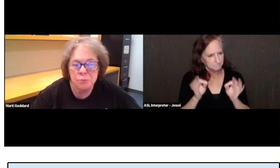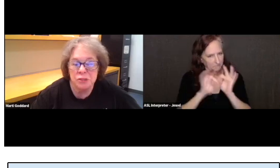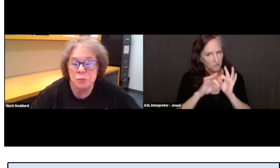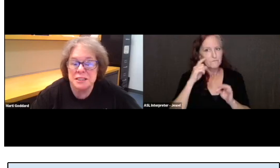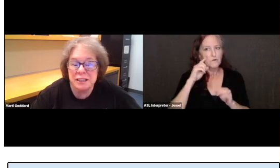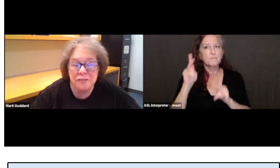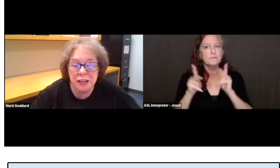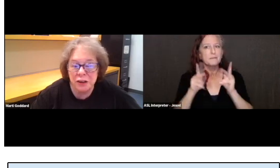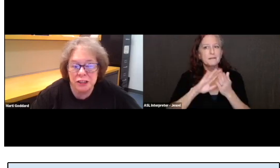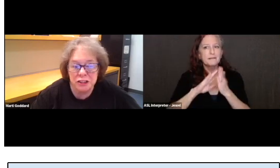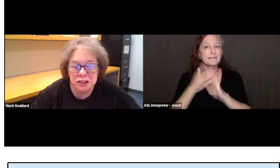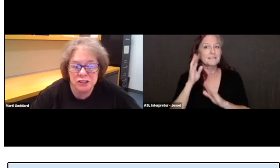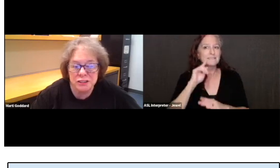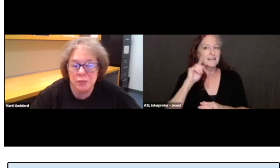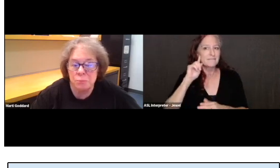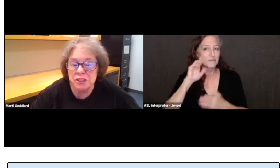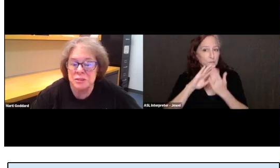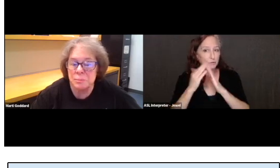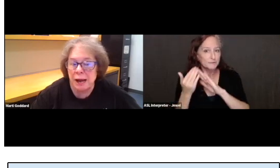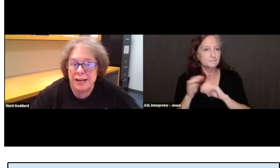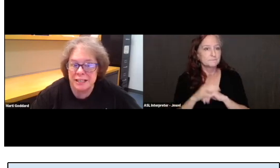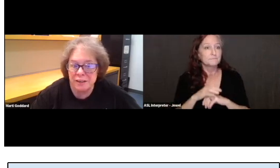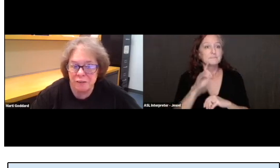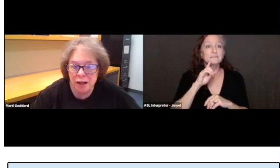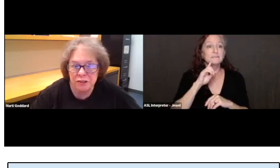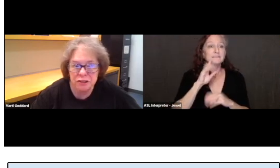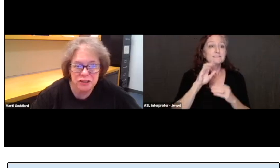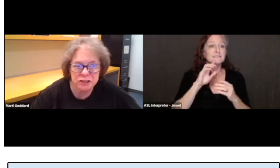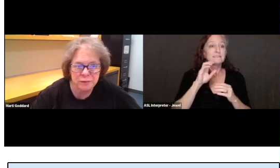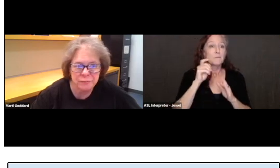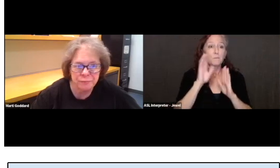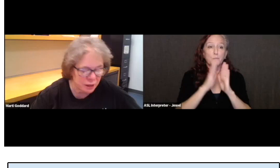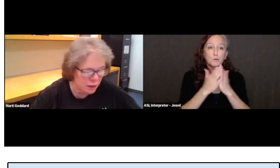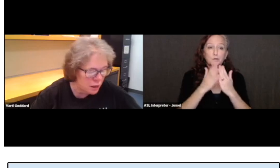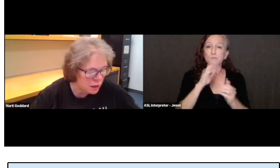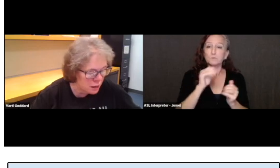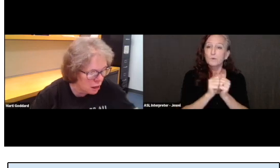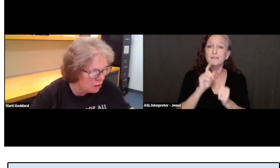Books with deaf characters and books by deaf authors.